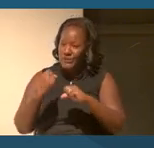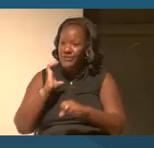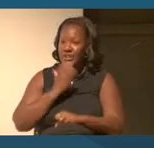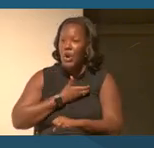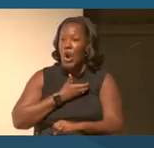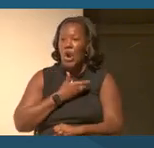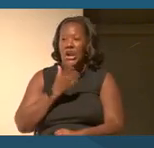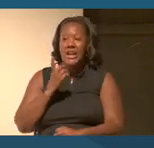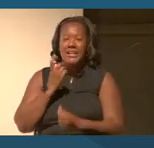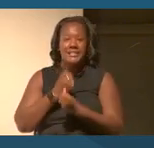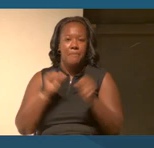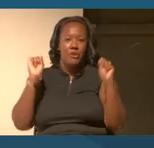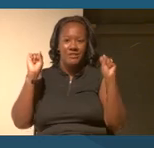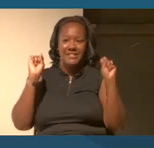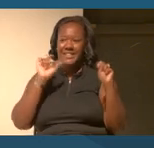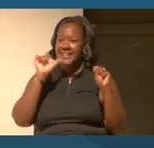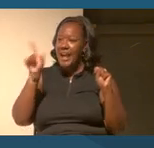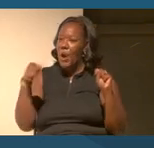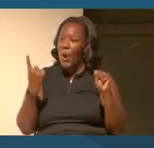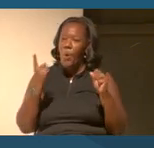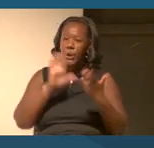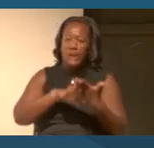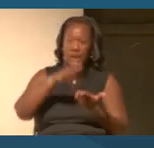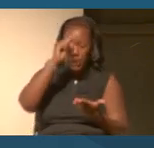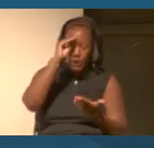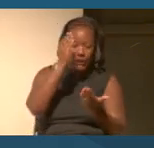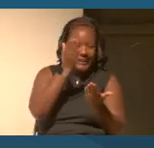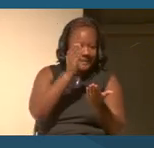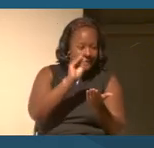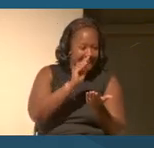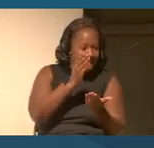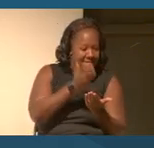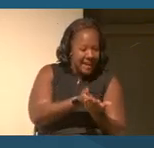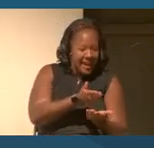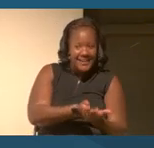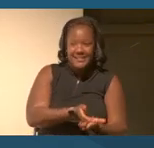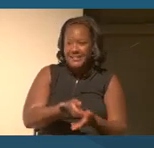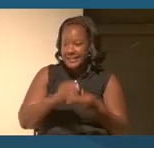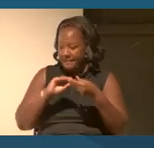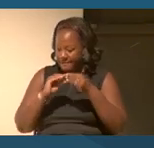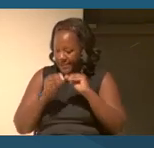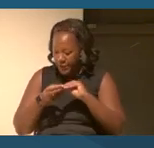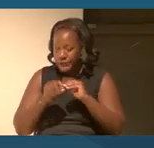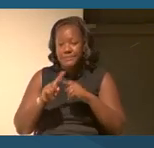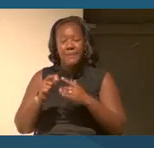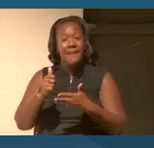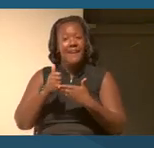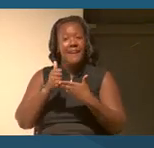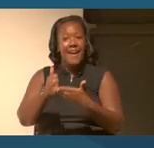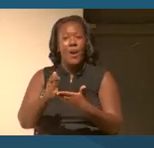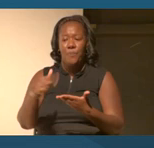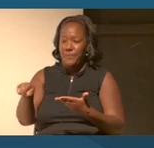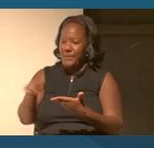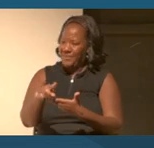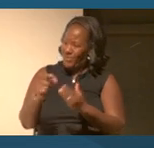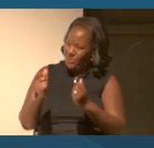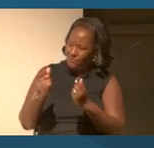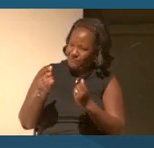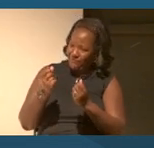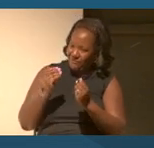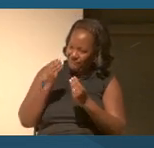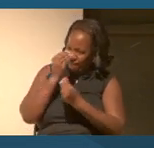students to learn facts and figures, but really helping to inform them to be better citizens